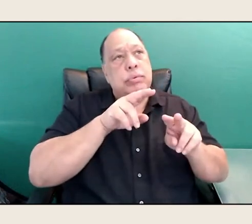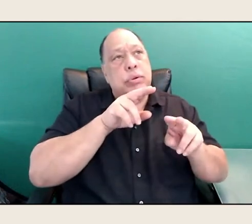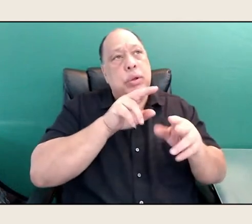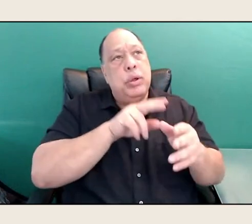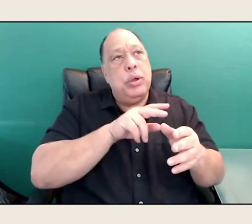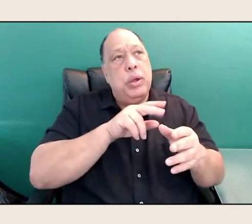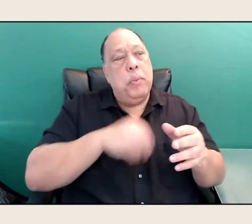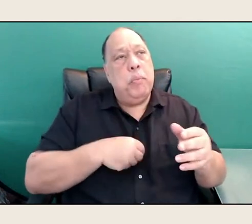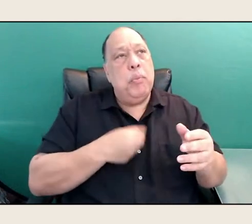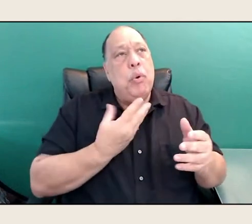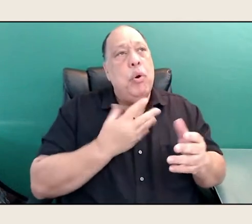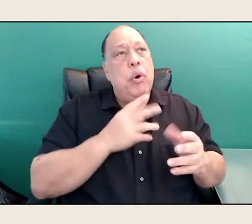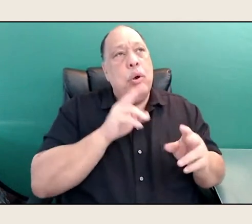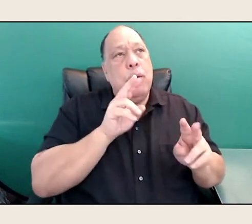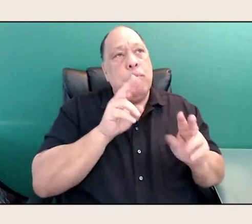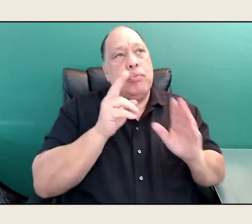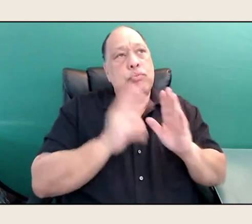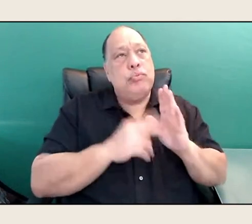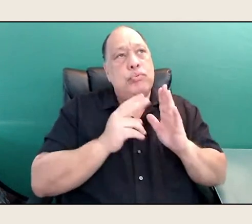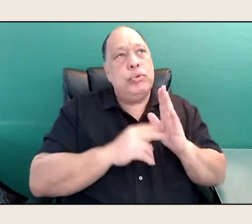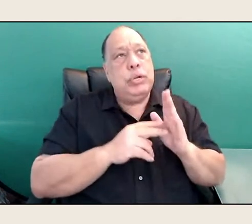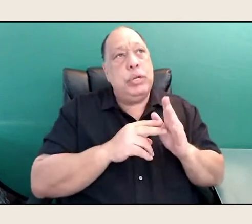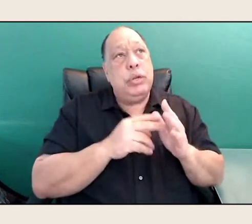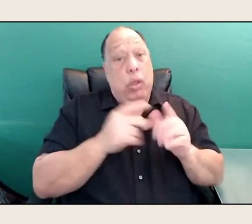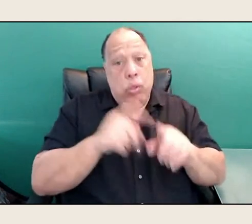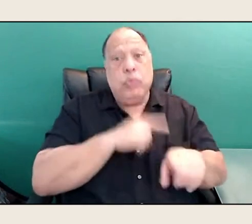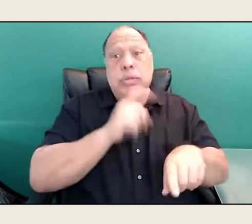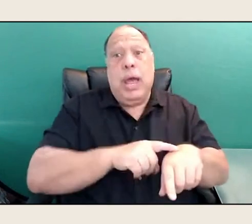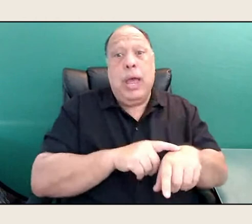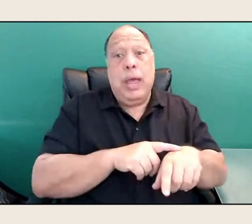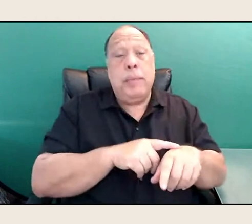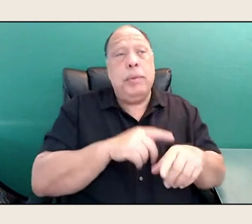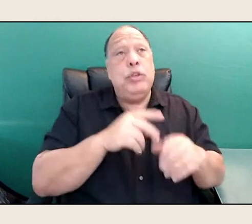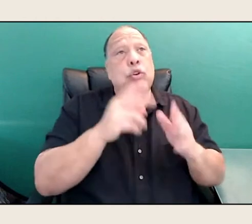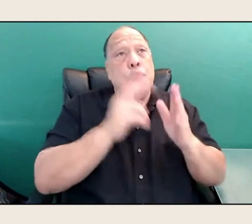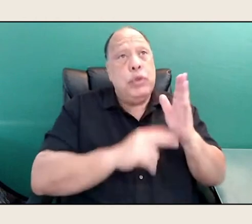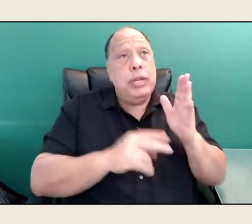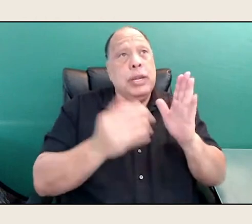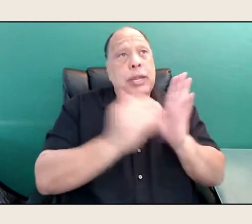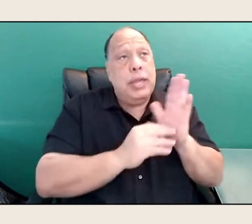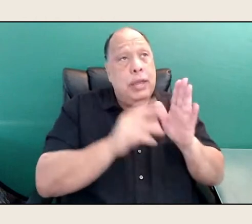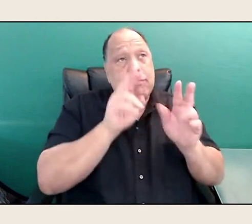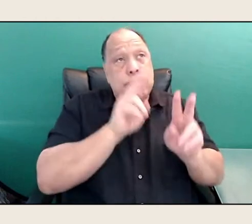If that's what there is to read in front of you, you read it again and again and again, which I think is actually,